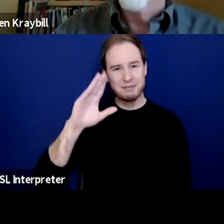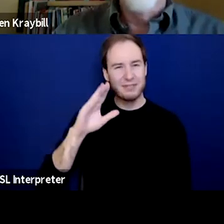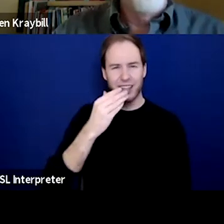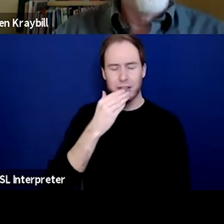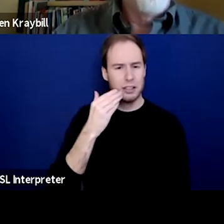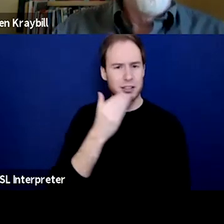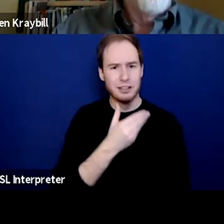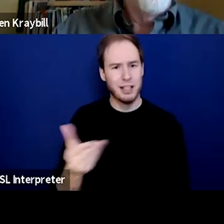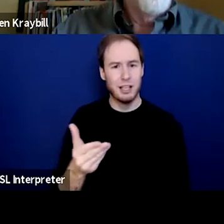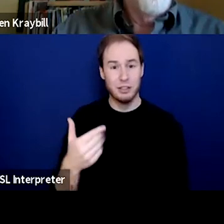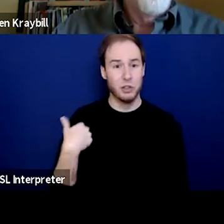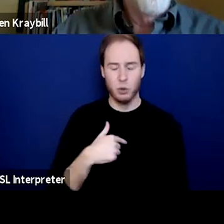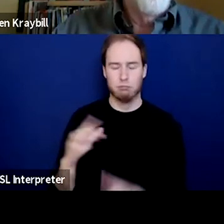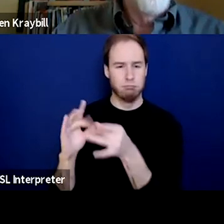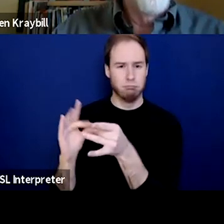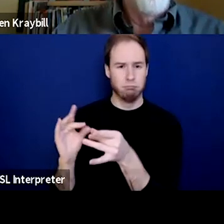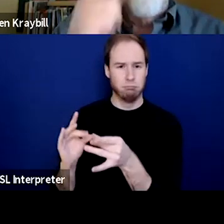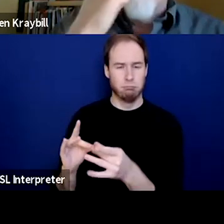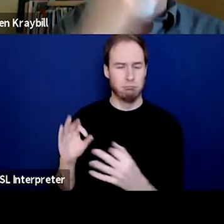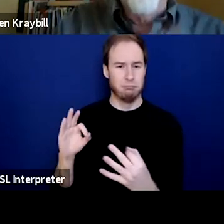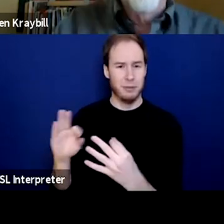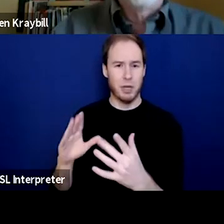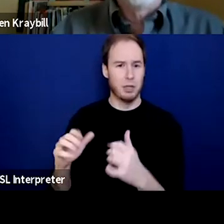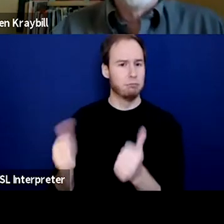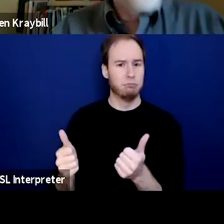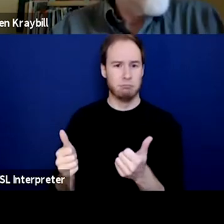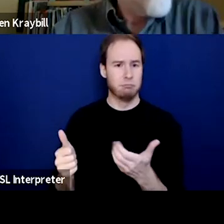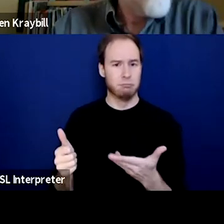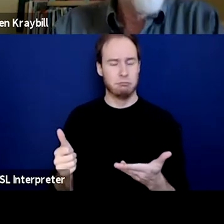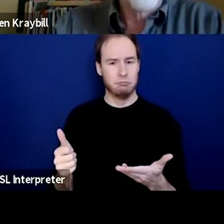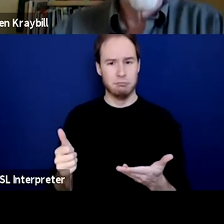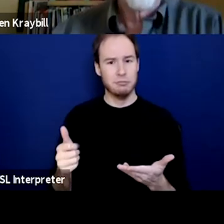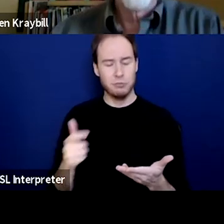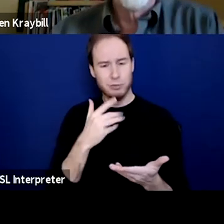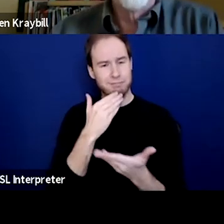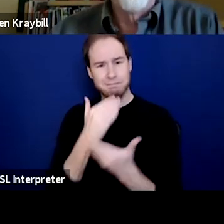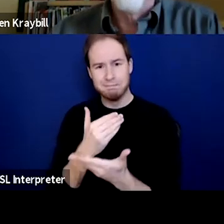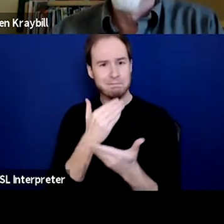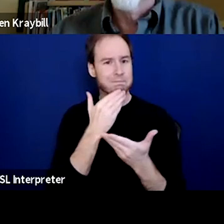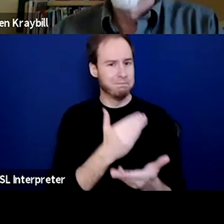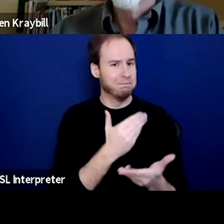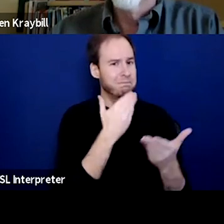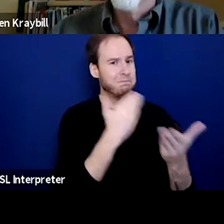We have been receiving just amazing feedback through this saying that, commending you for sharing your stories and experiences,